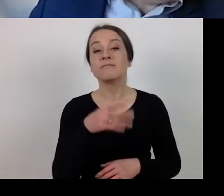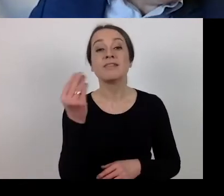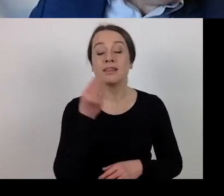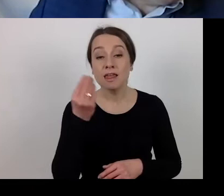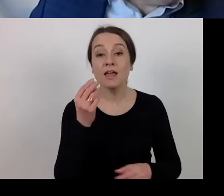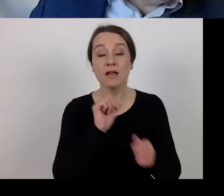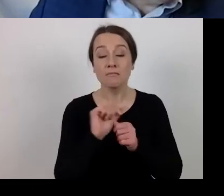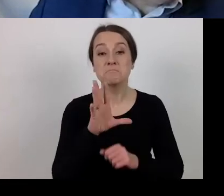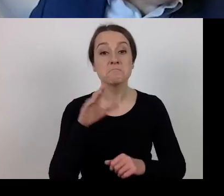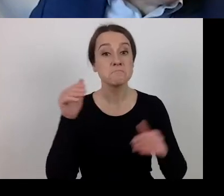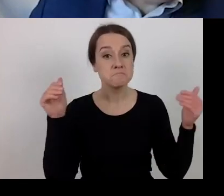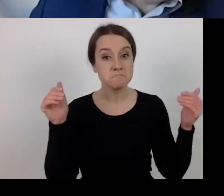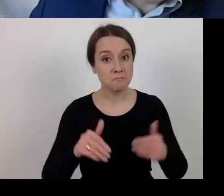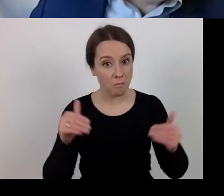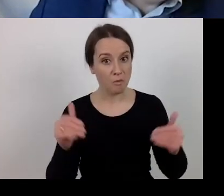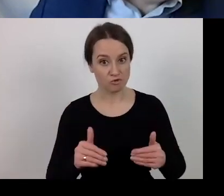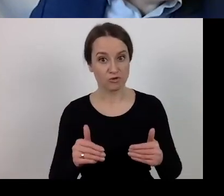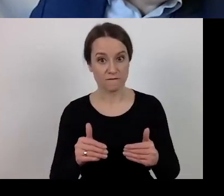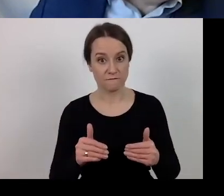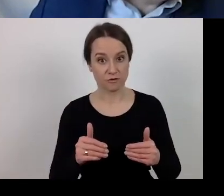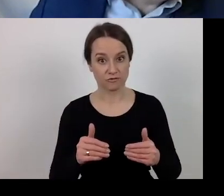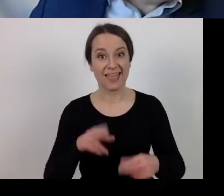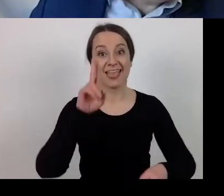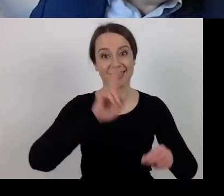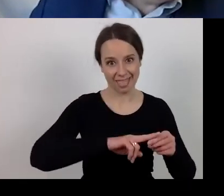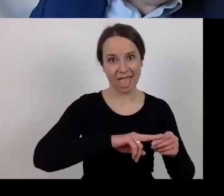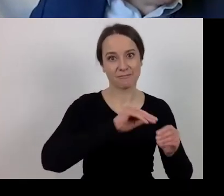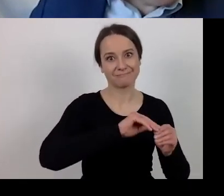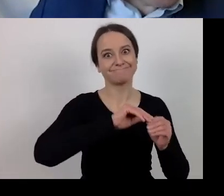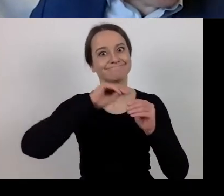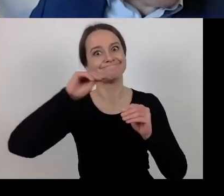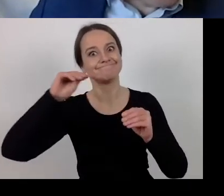for payment requests have been extended.